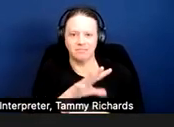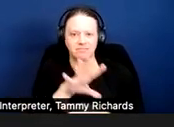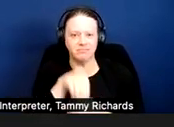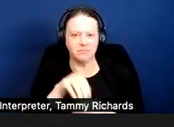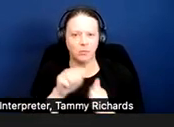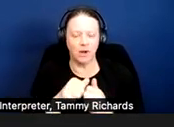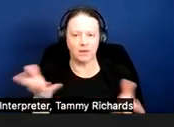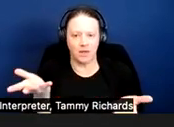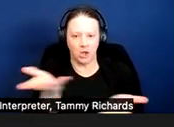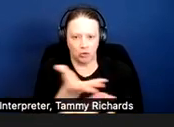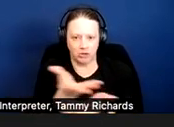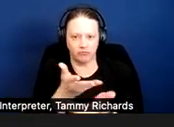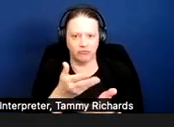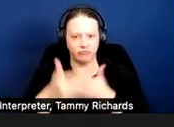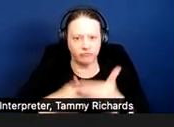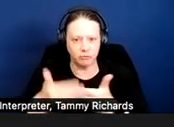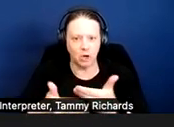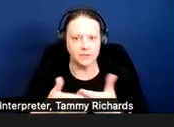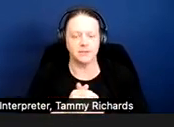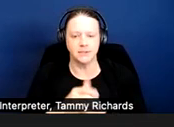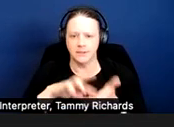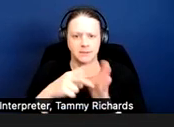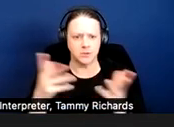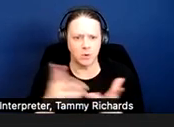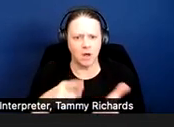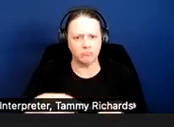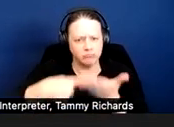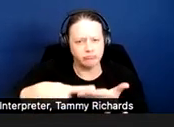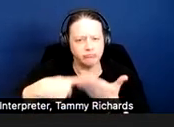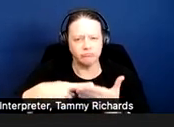When a housing provider refuses a request of accommodation or modification because it's